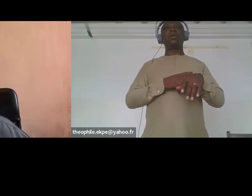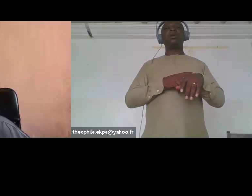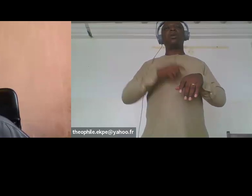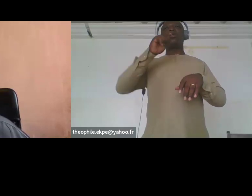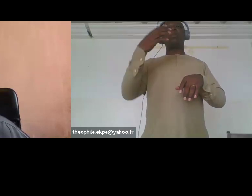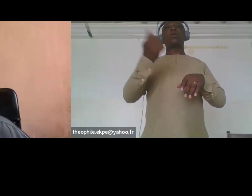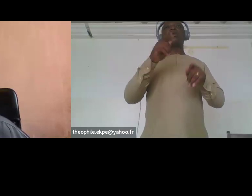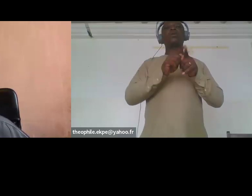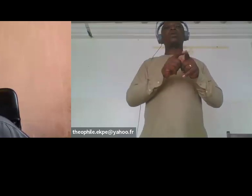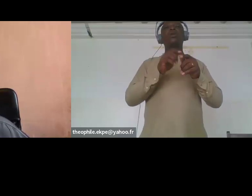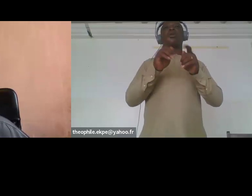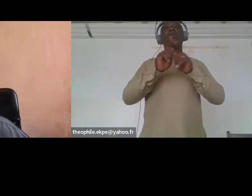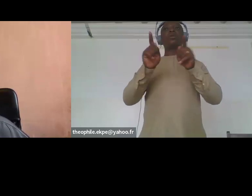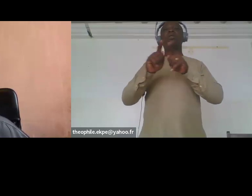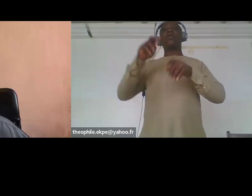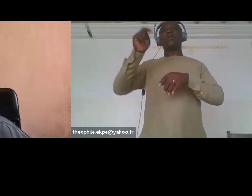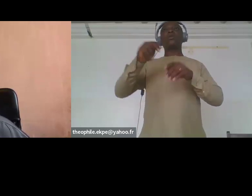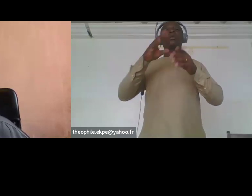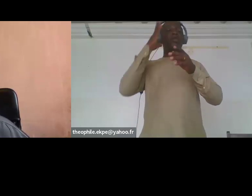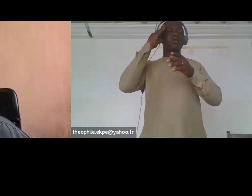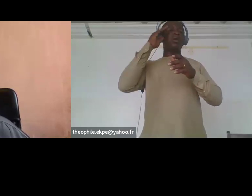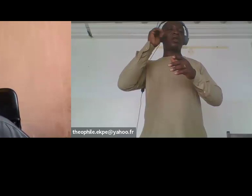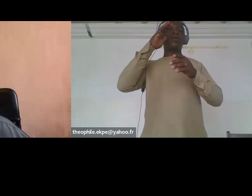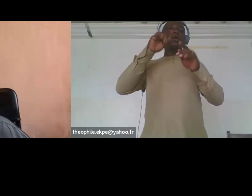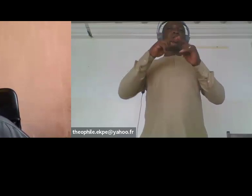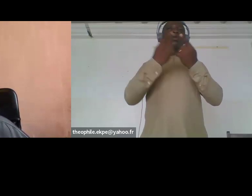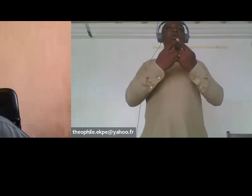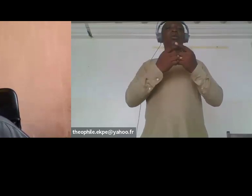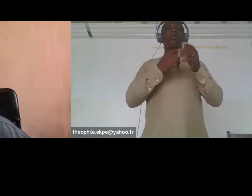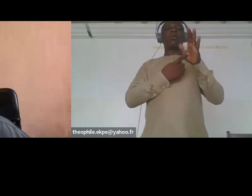able to empower represent women and girls with